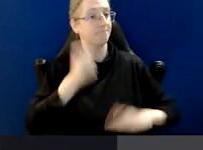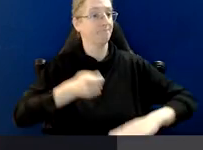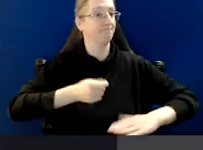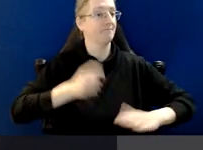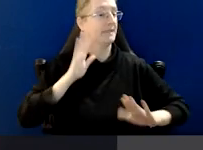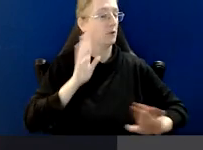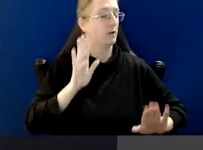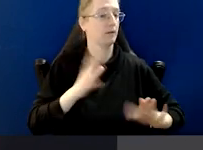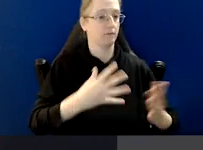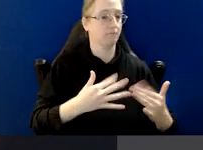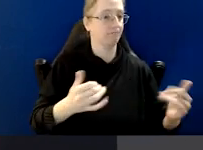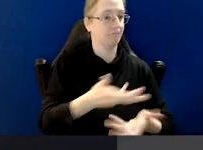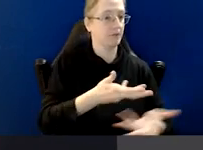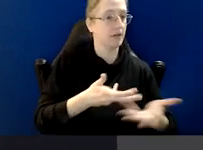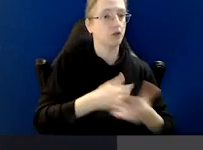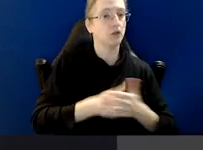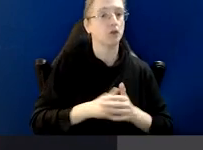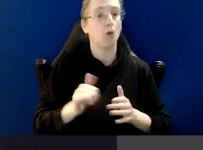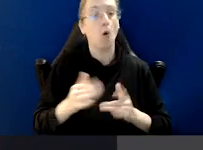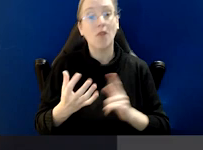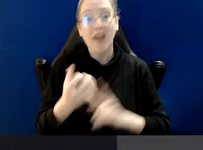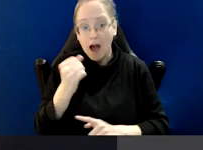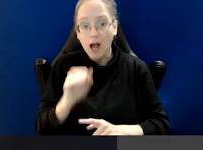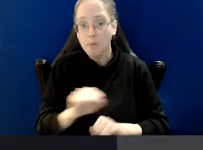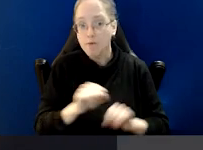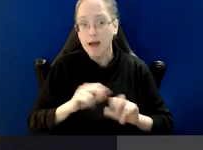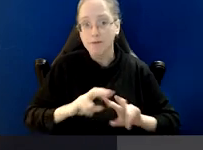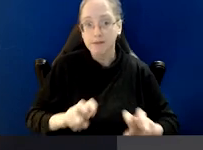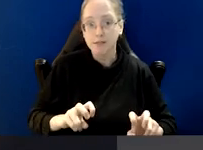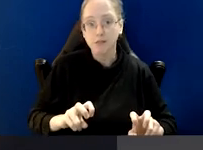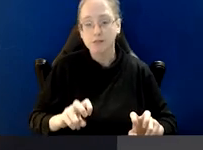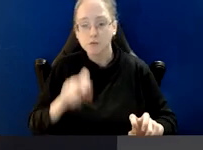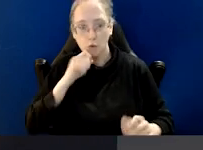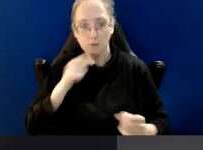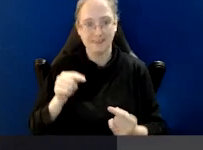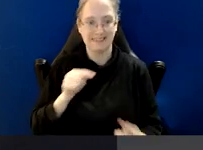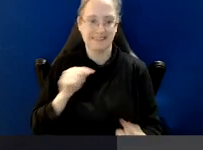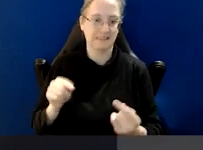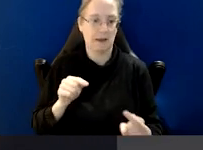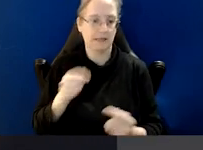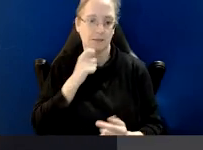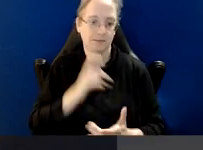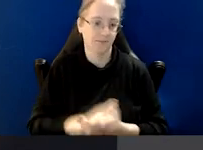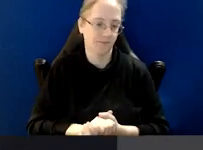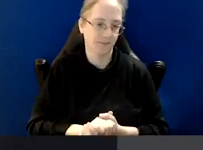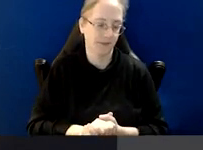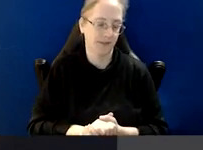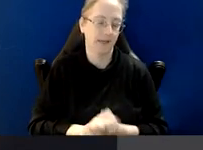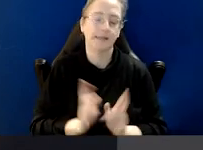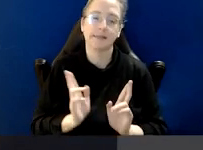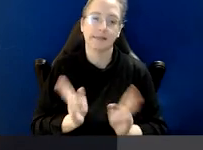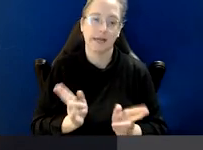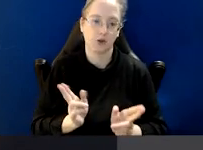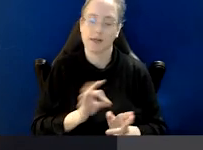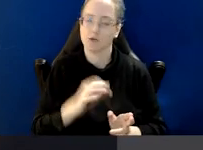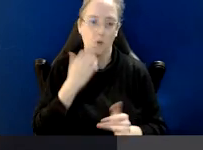of an investigation will be unpopular in at least some and often all courts. This is inevitable.